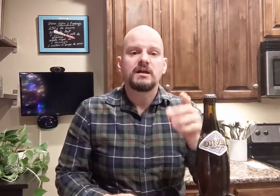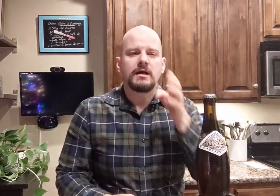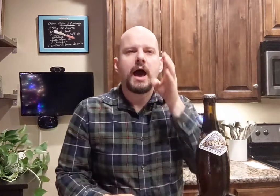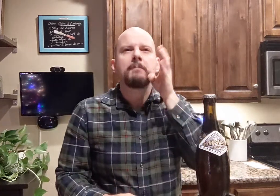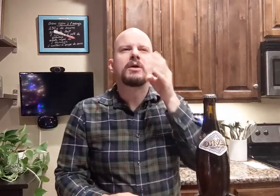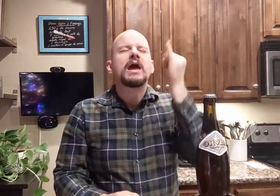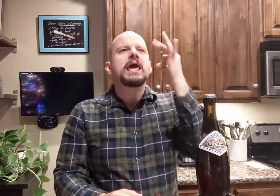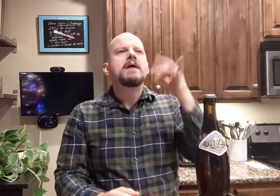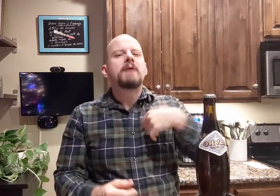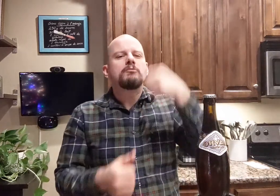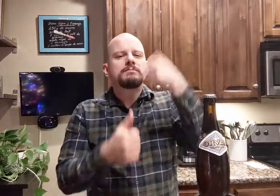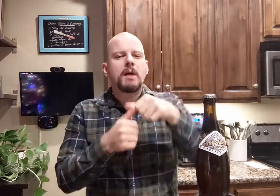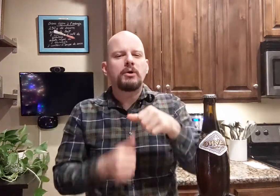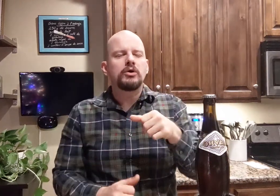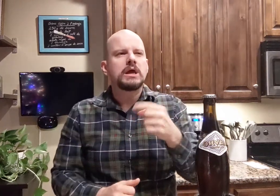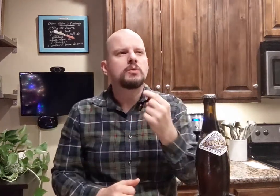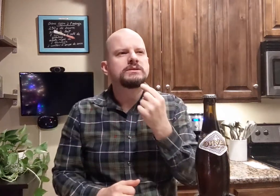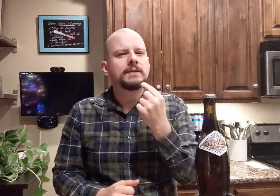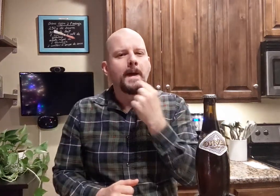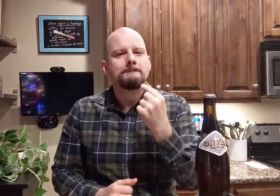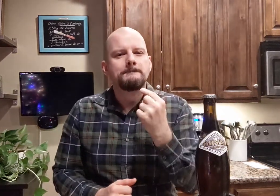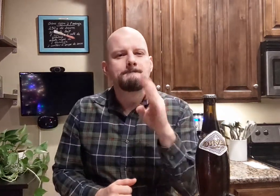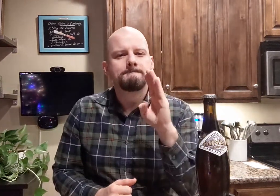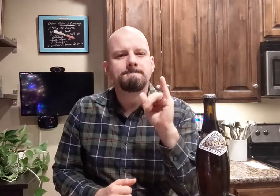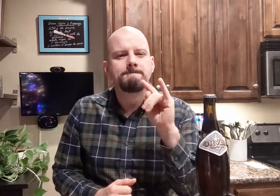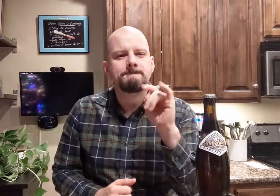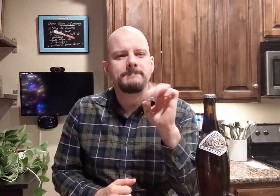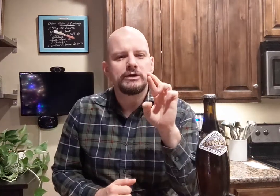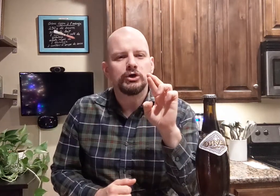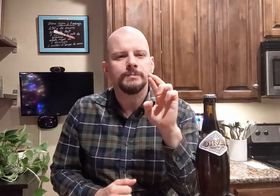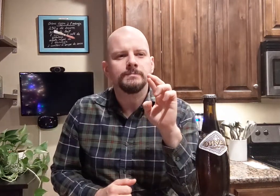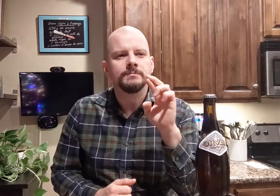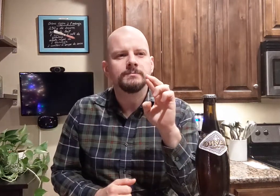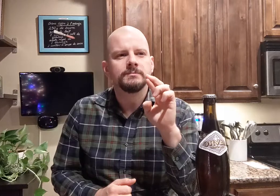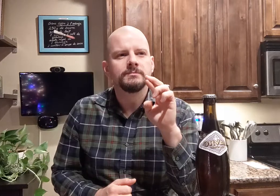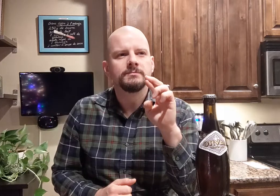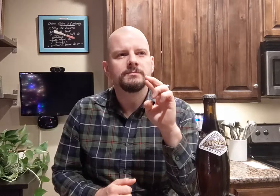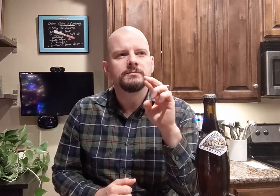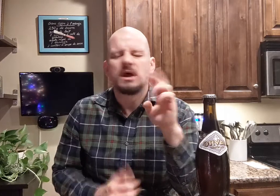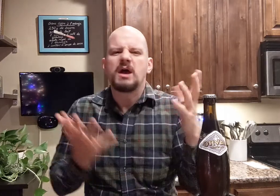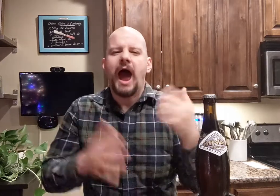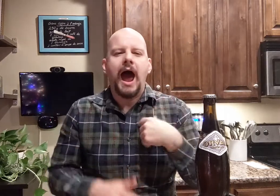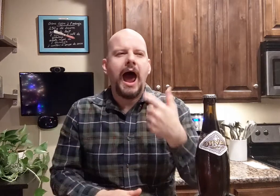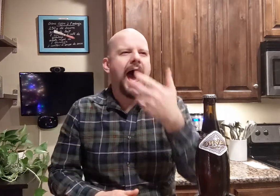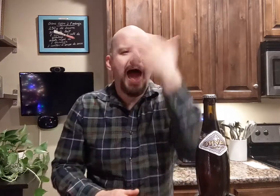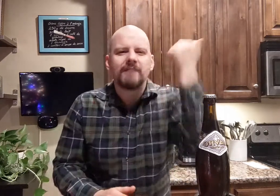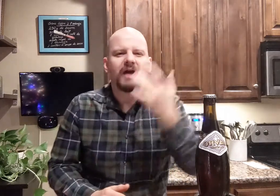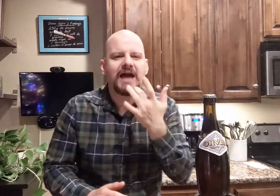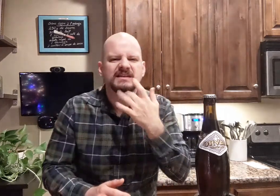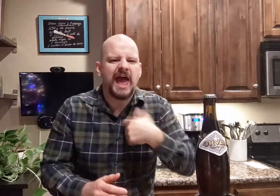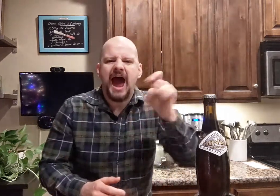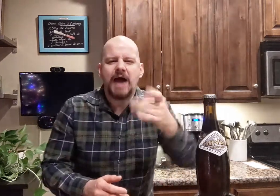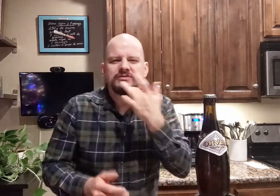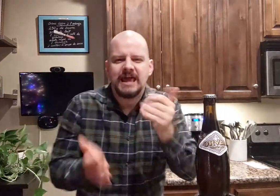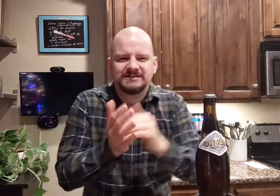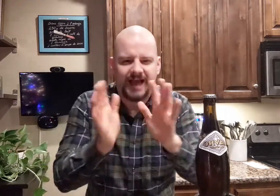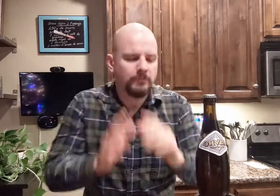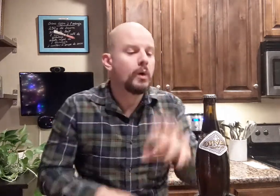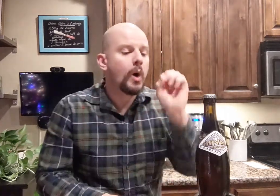If I remember the beer's taste, it was bitter... I forgot so I have to taste it again.